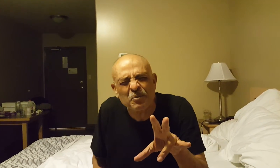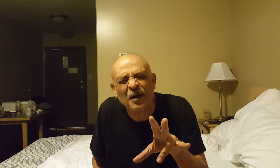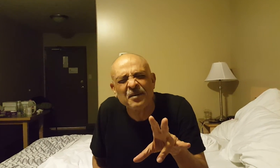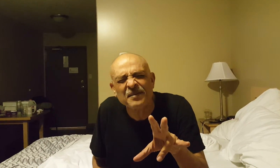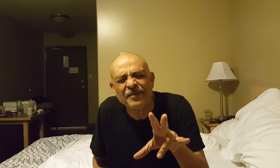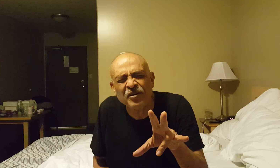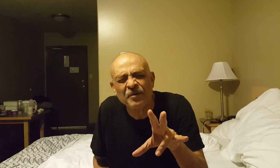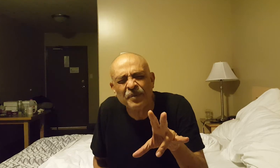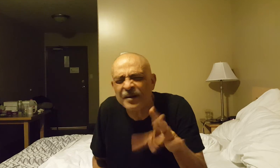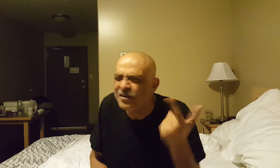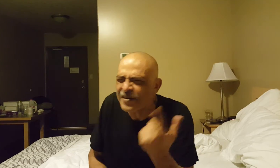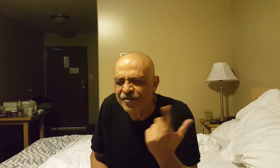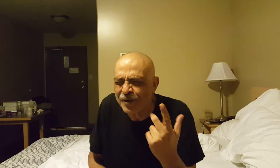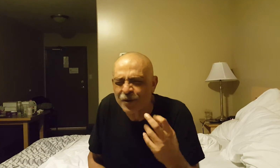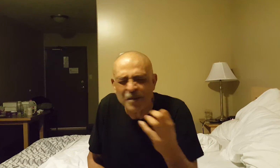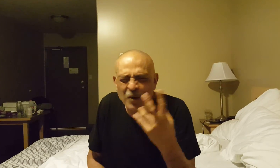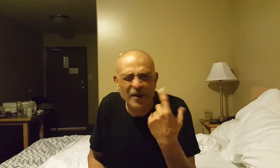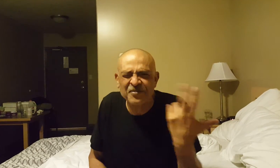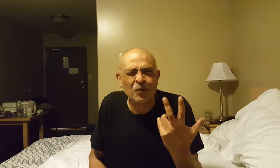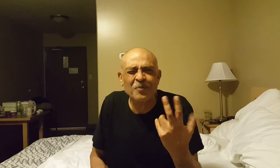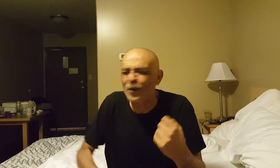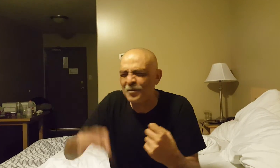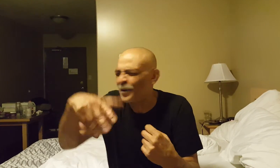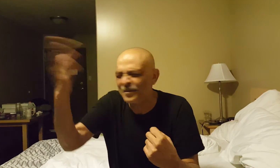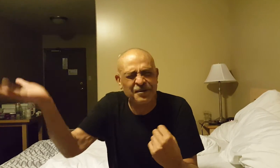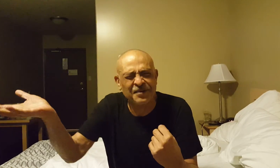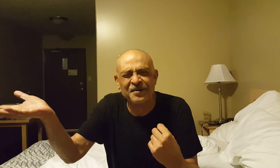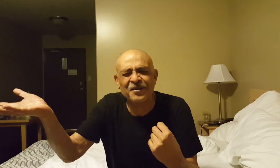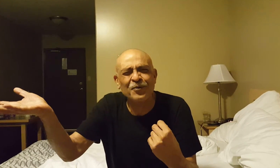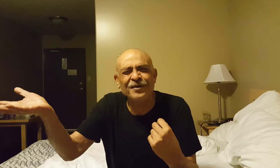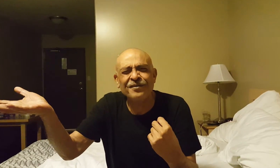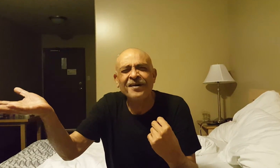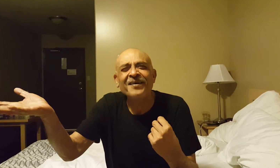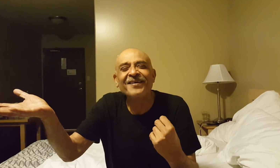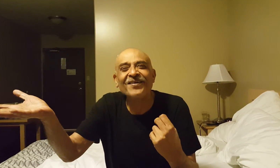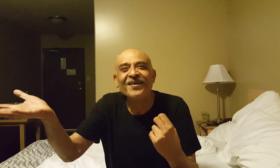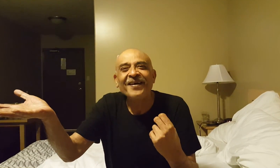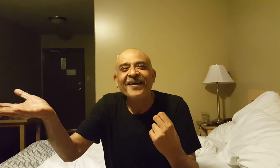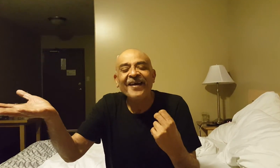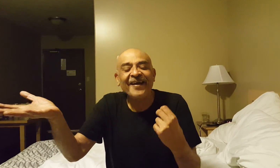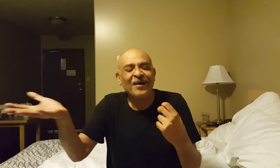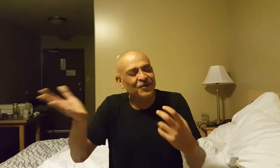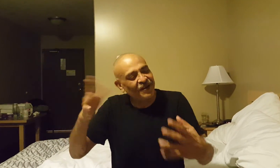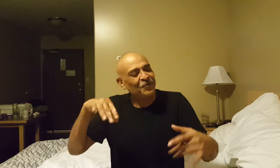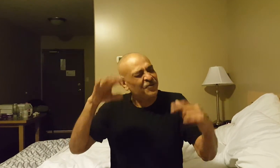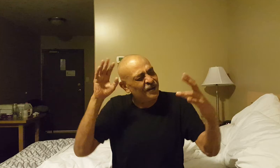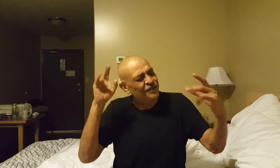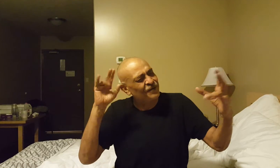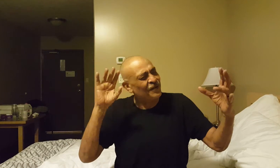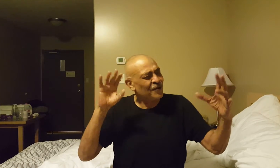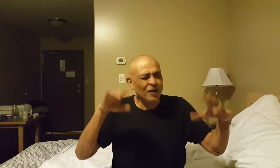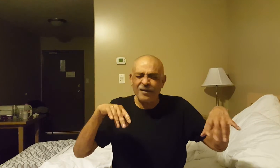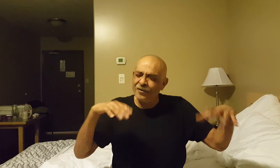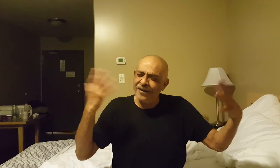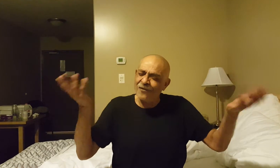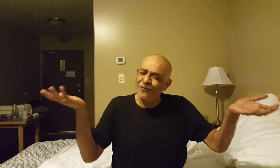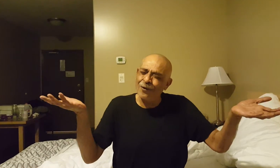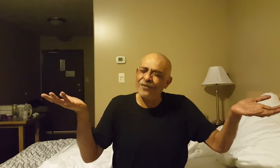particles actually be interchangeable? Could there be waves at one point and particles at another point? And I was reading this and thinking about it and I realized of course.